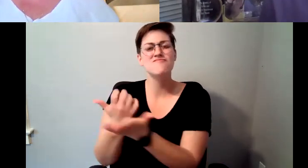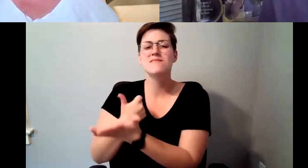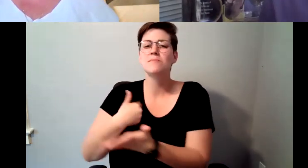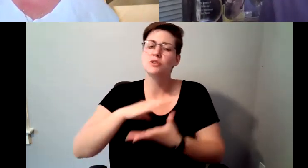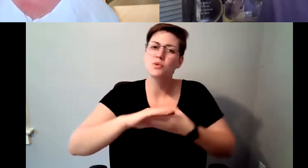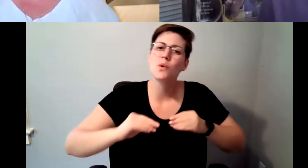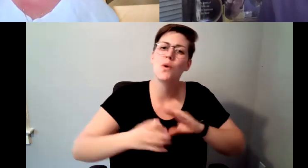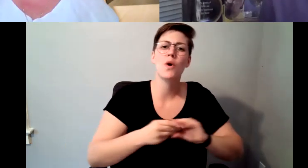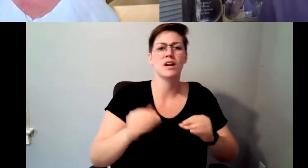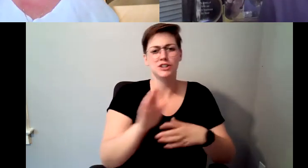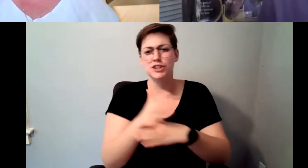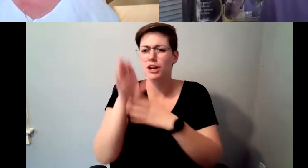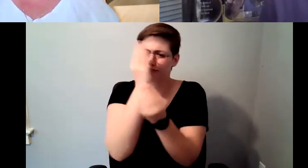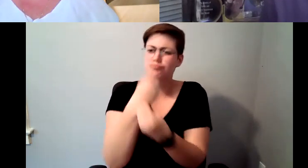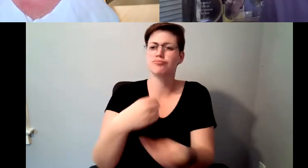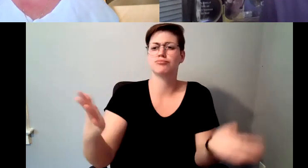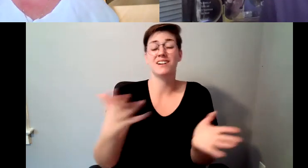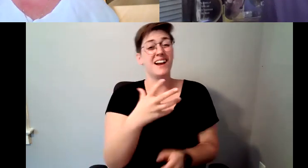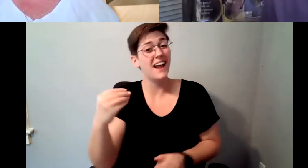and I learned so much about coffee.